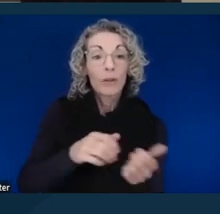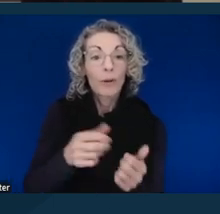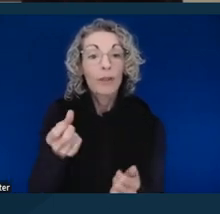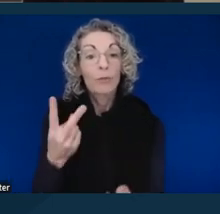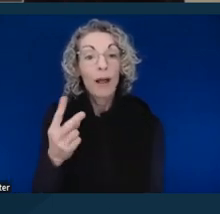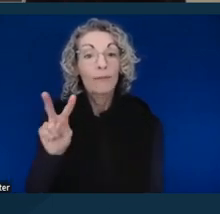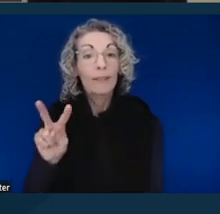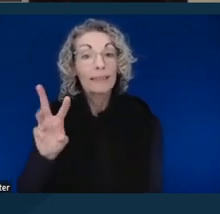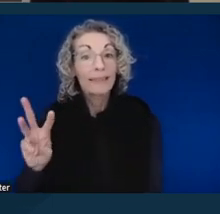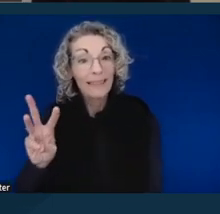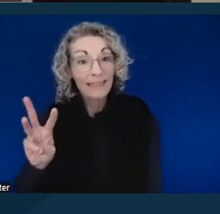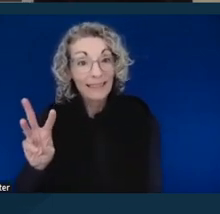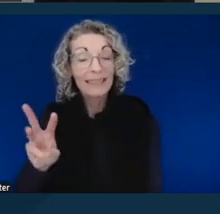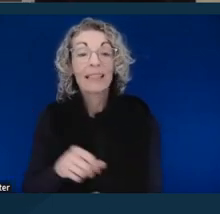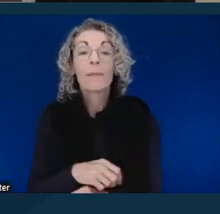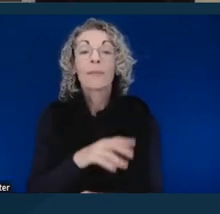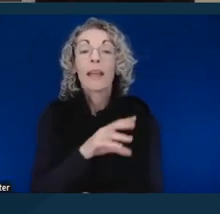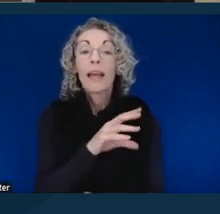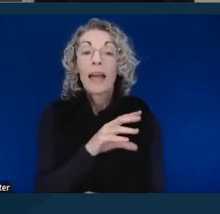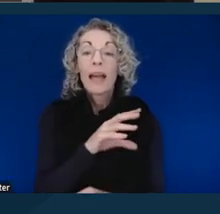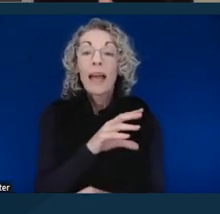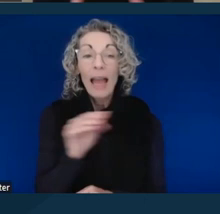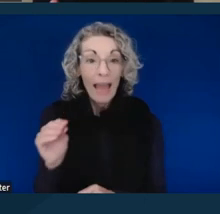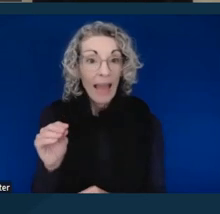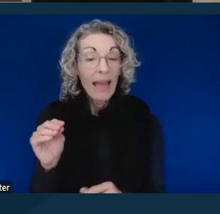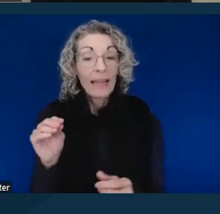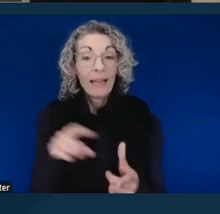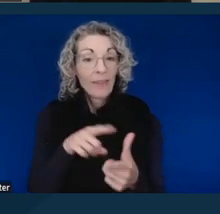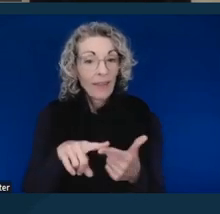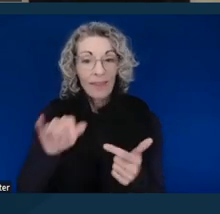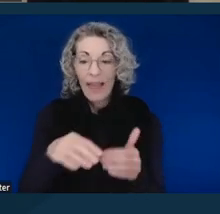And then it led to a settlement right away.